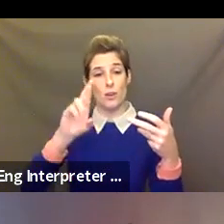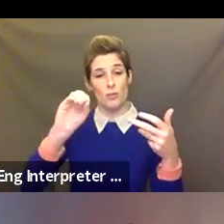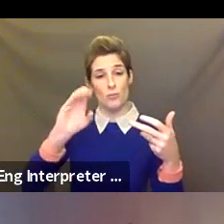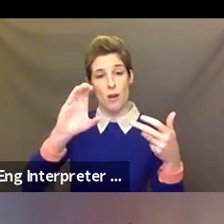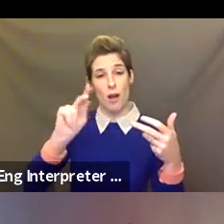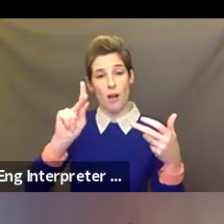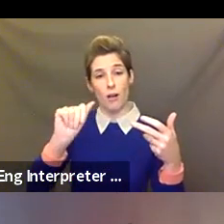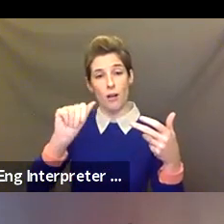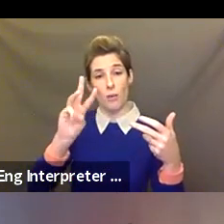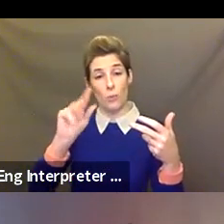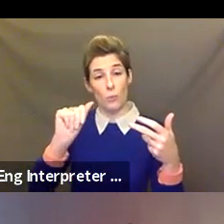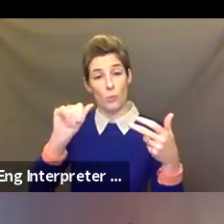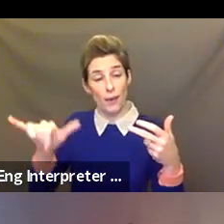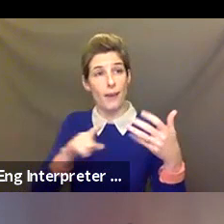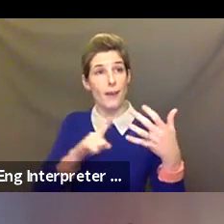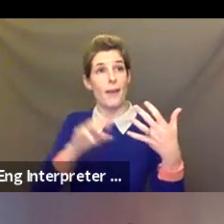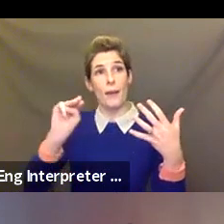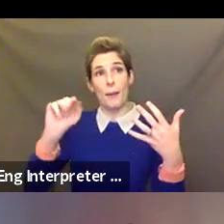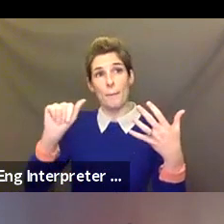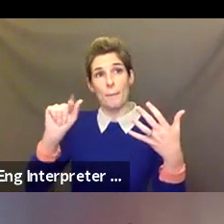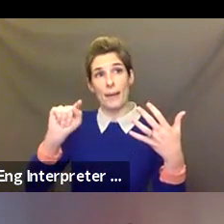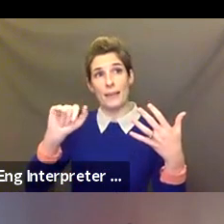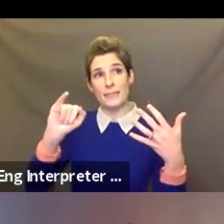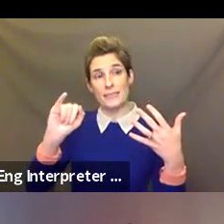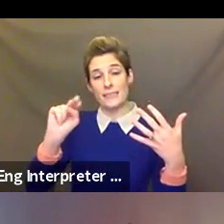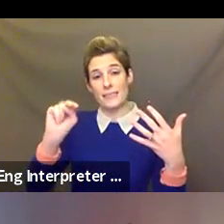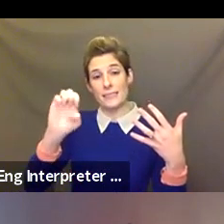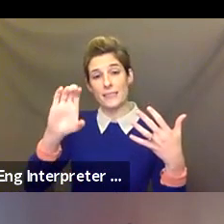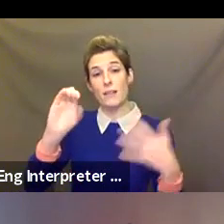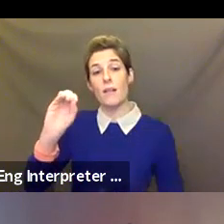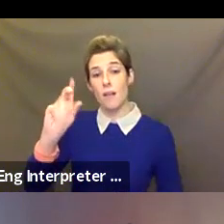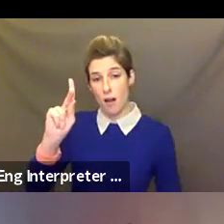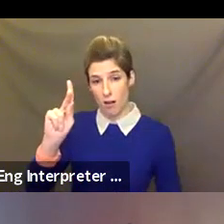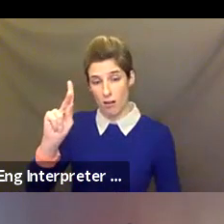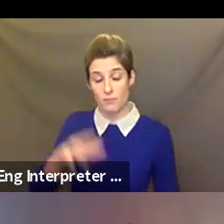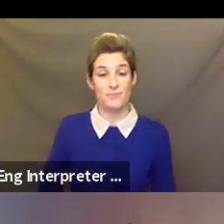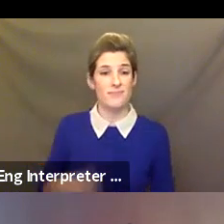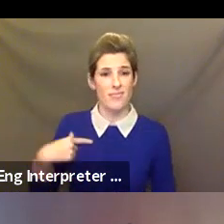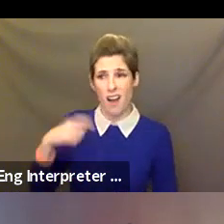their elders past and present, as well as future generations. I also want to take this time to acknowledge that, after there